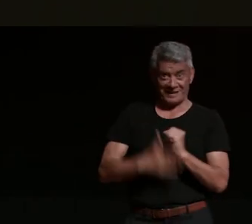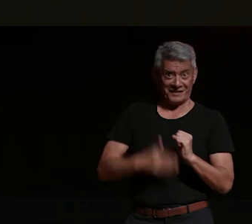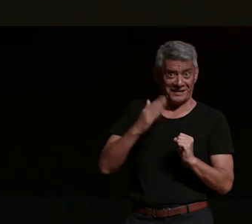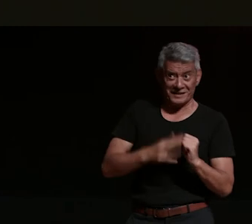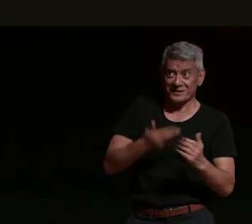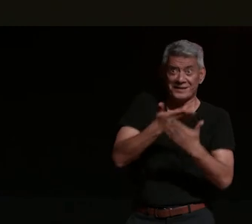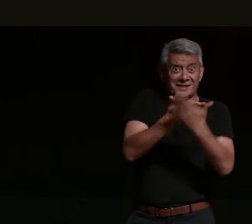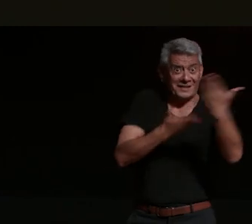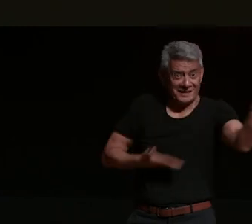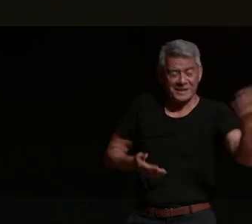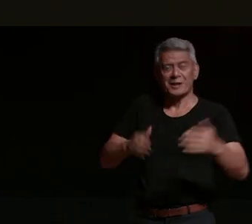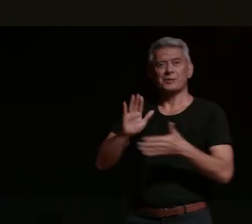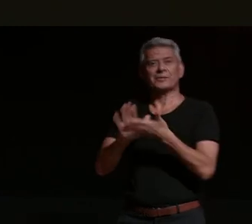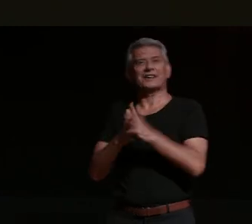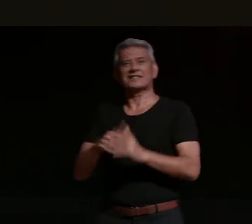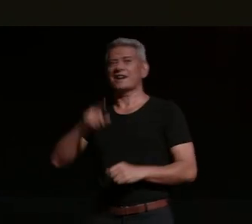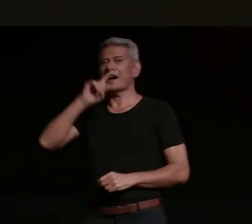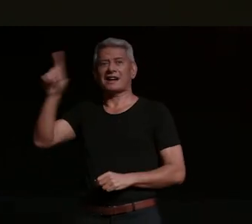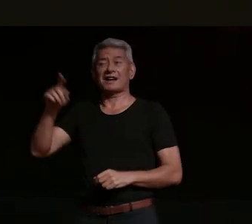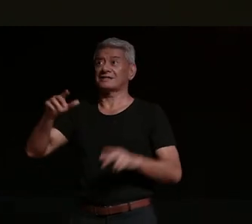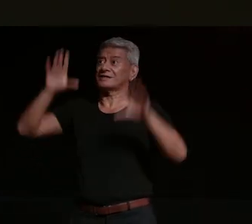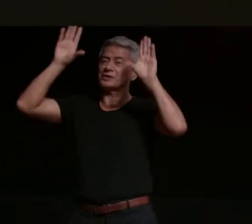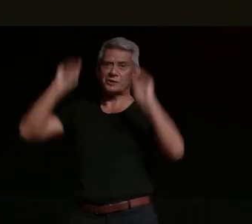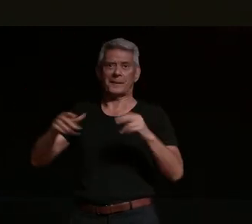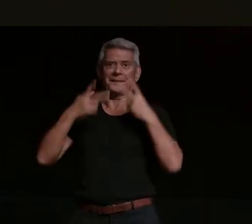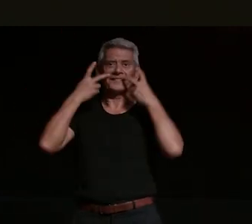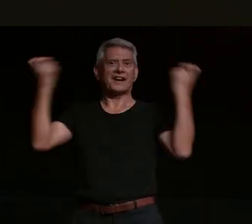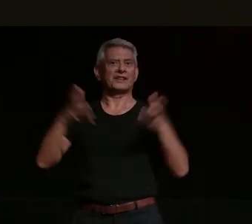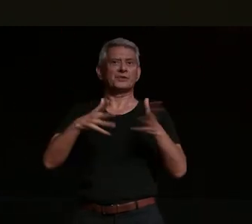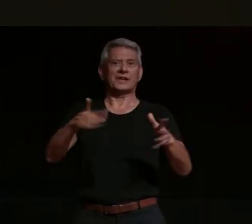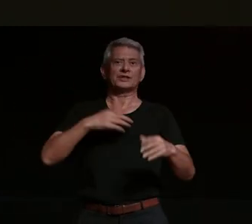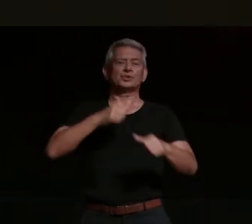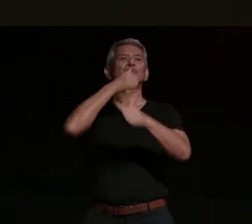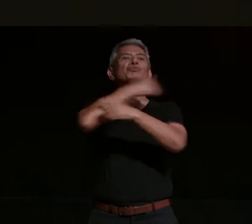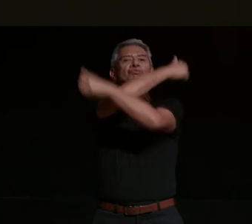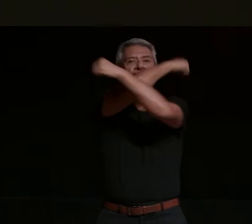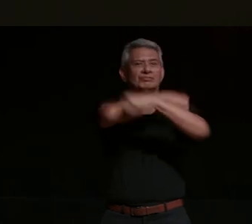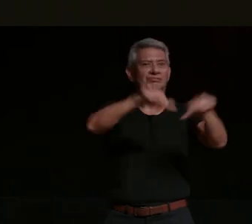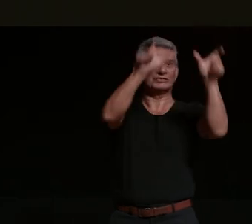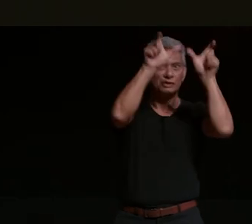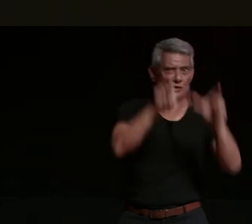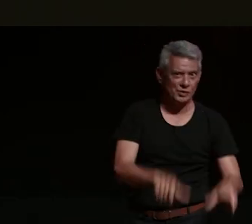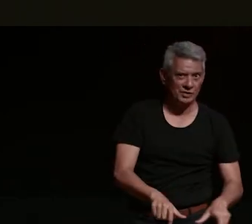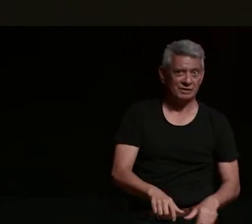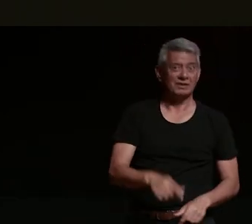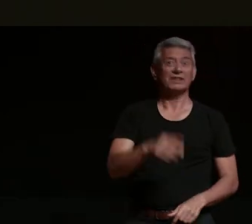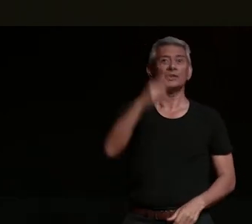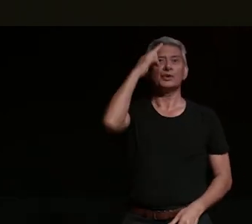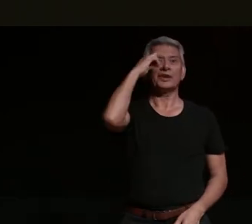ways to adore you and so for now i will just call this by the word of your name it's insane